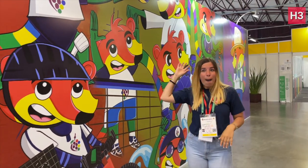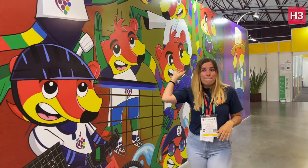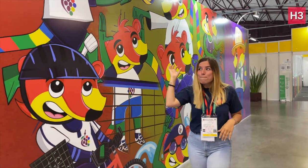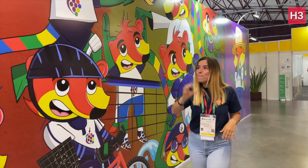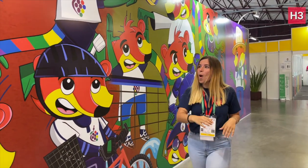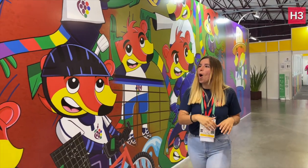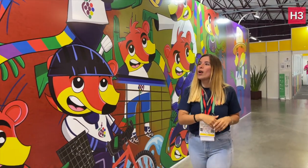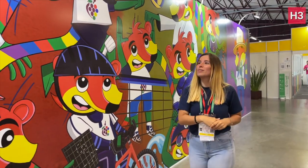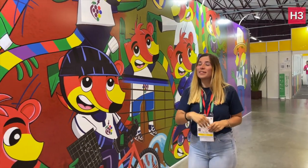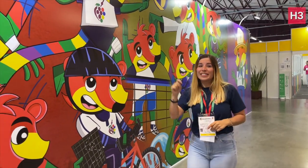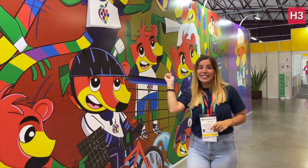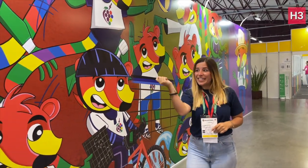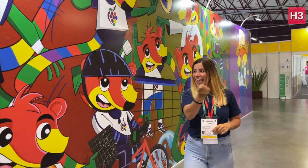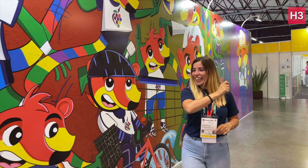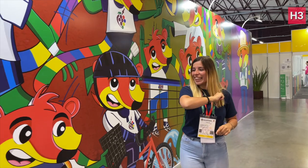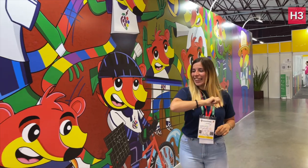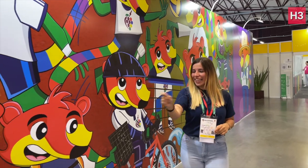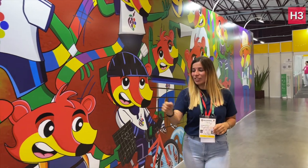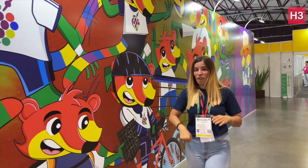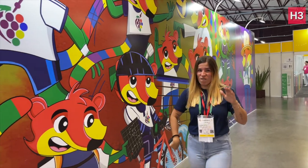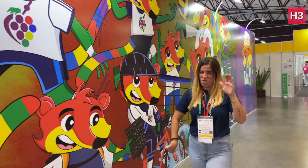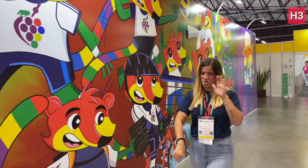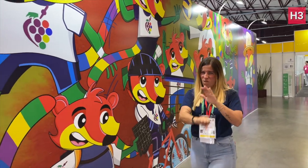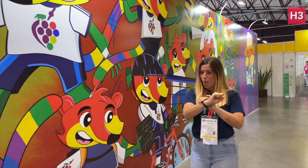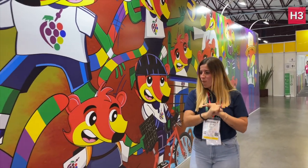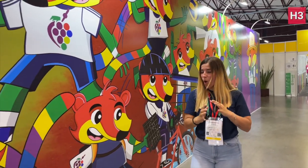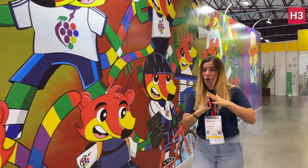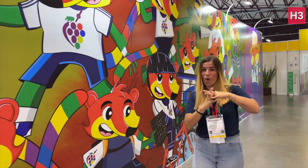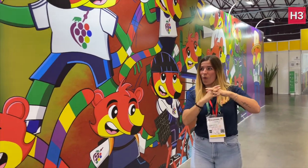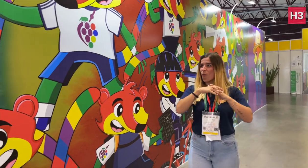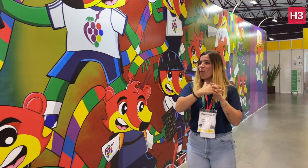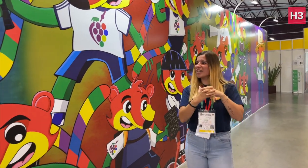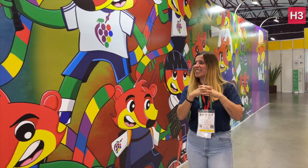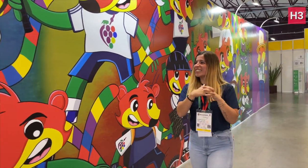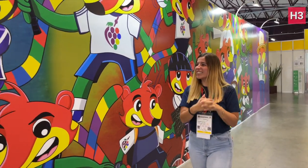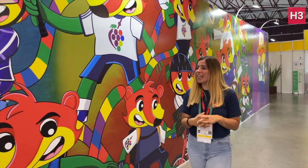Handball, Tennis, Football, Wrestling, Shooting,